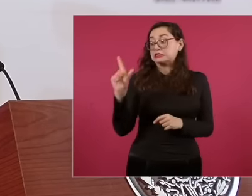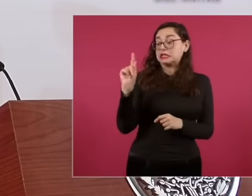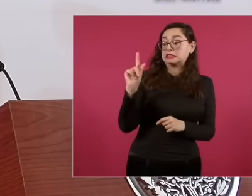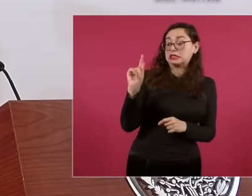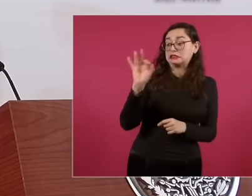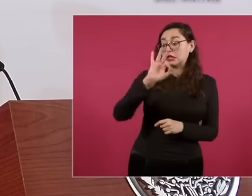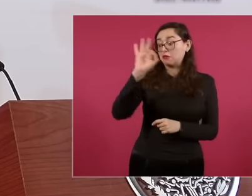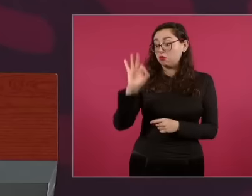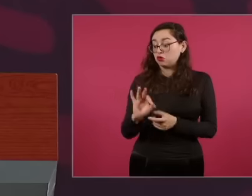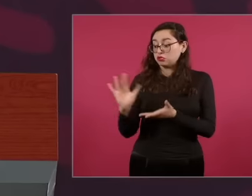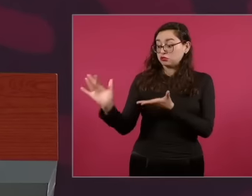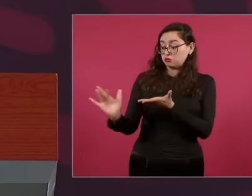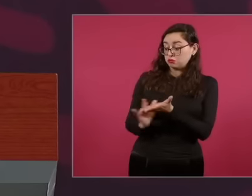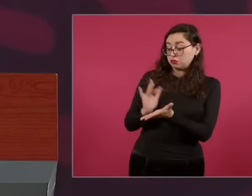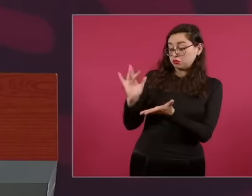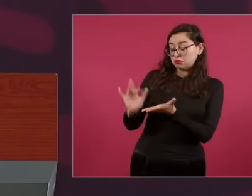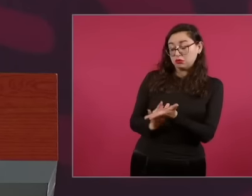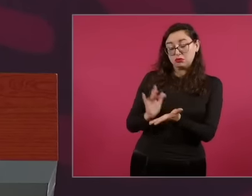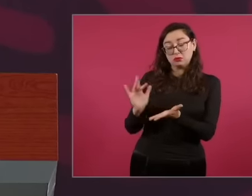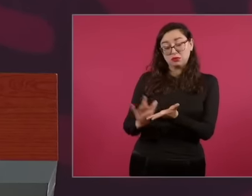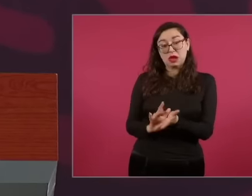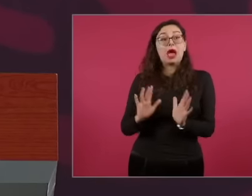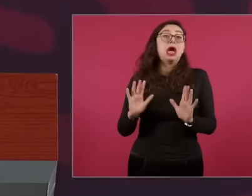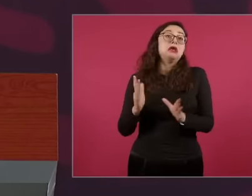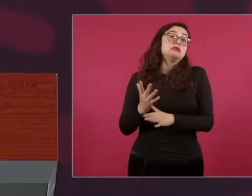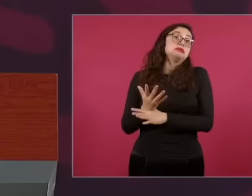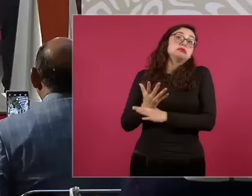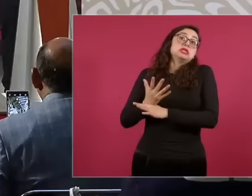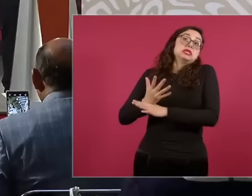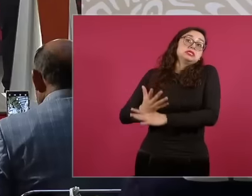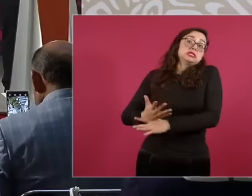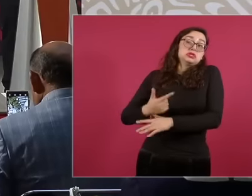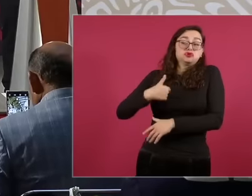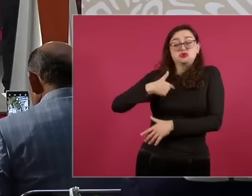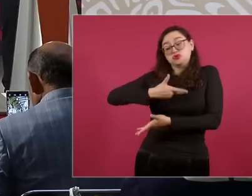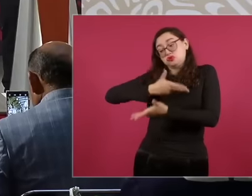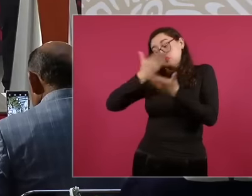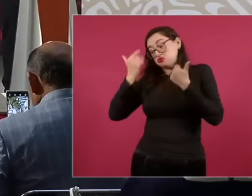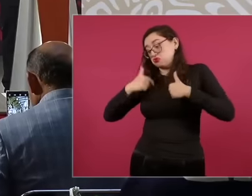don't trust the polls much but that's what the numbers are giving out there I'm uh